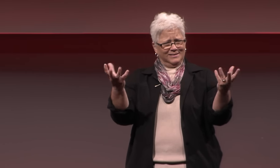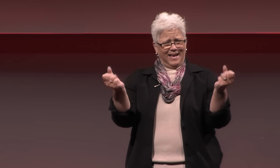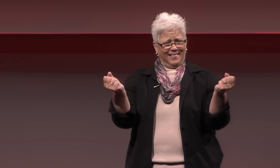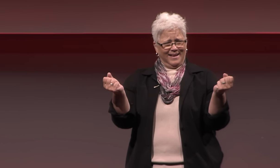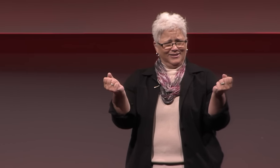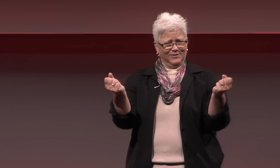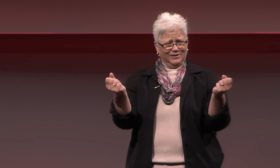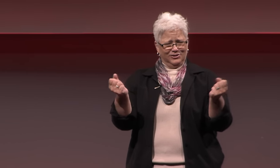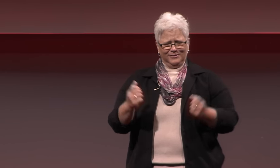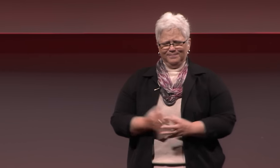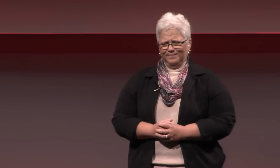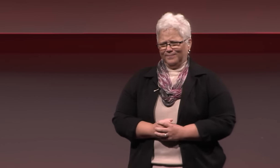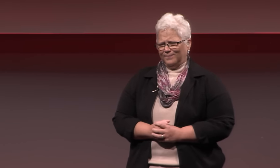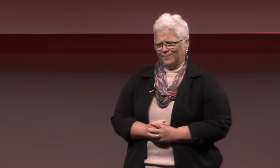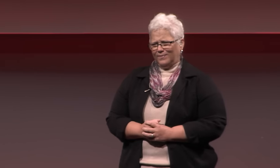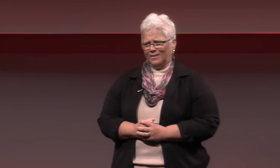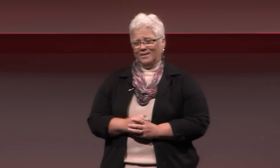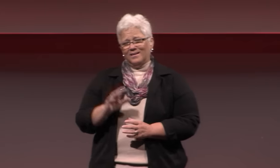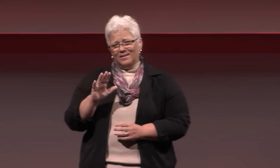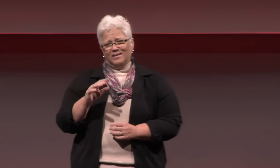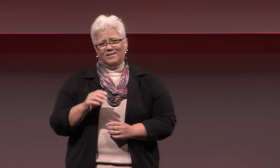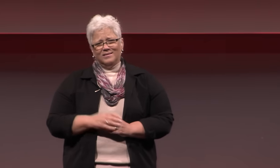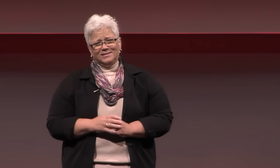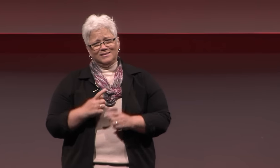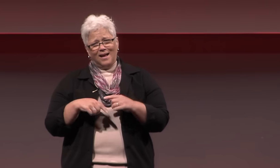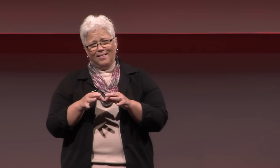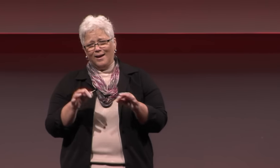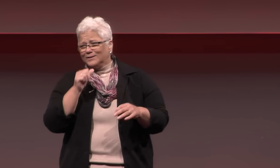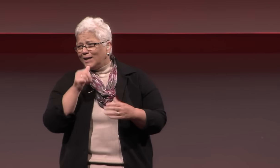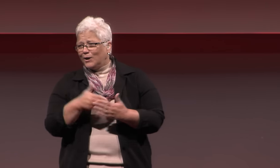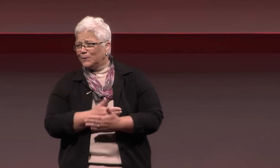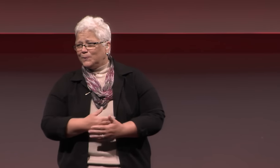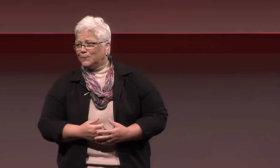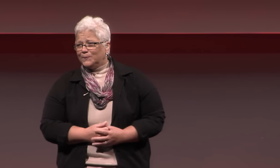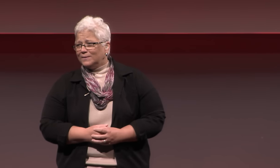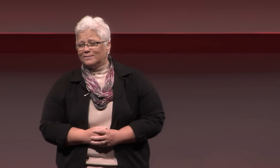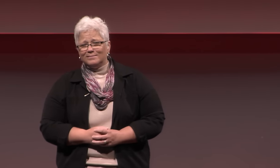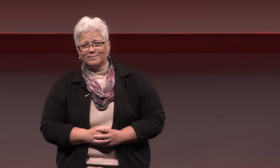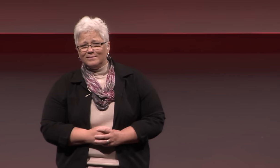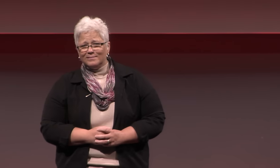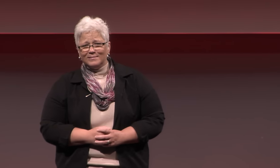Talking about sign language, sign language is nothing new.